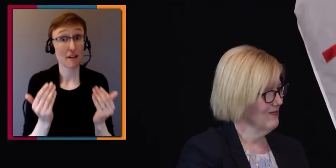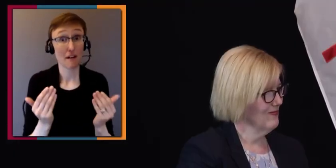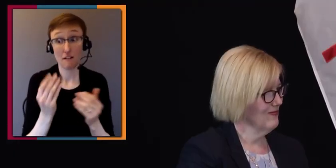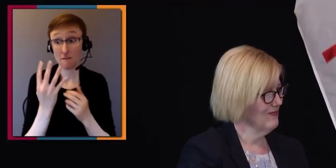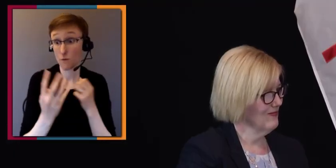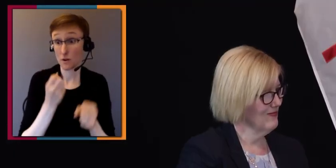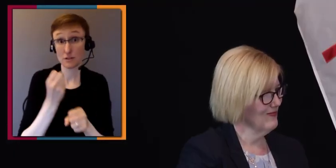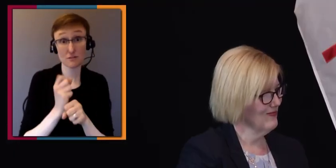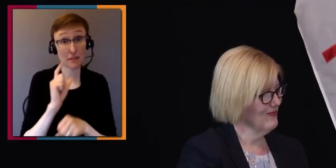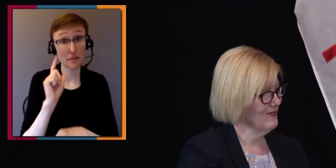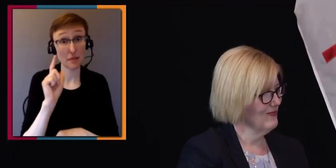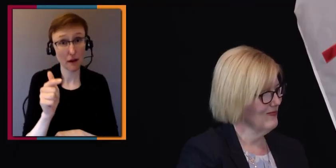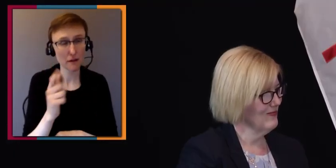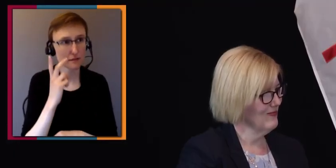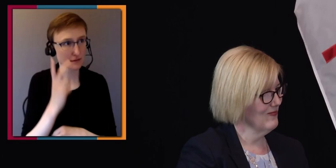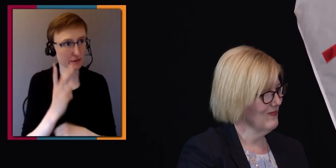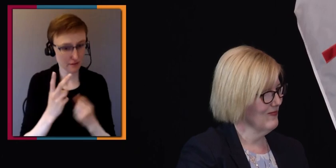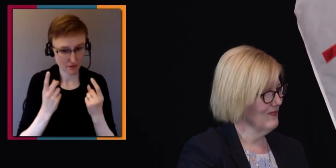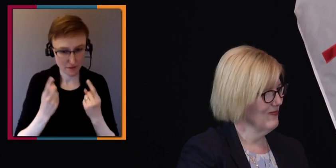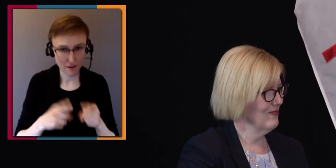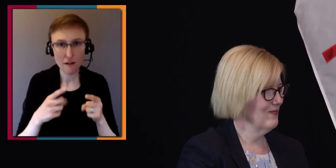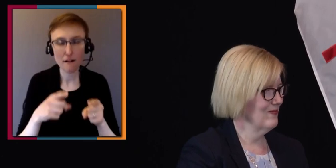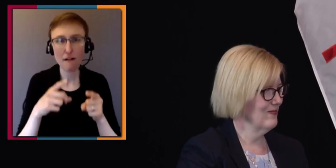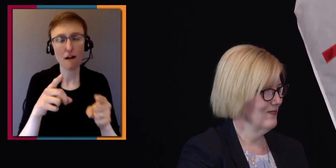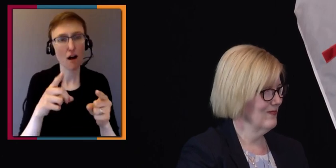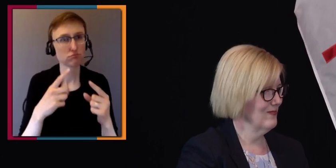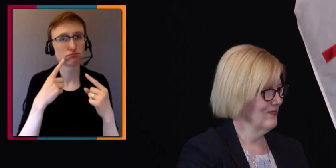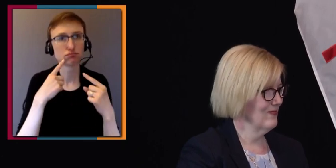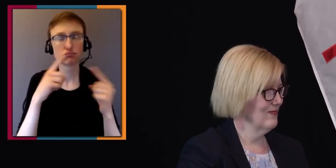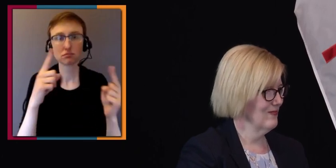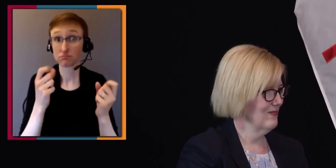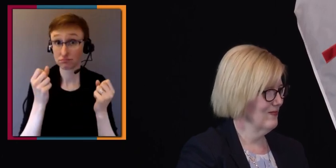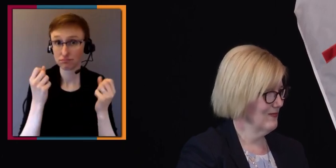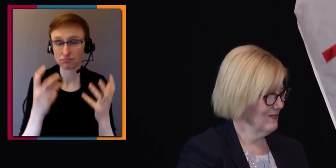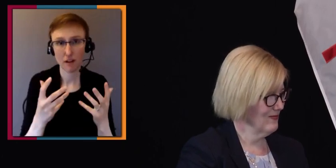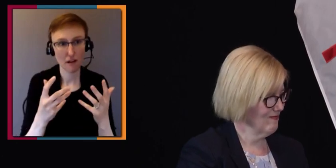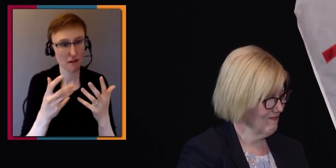And now here we are with something the disability community thought they would never see,